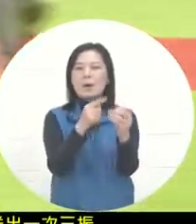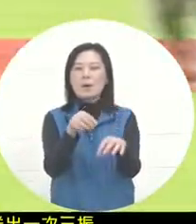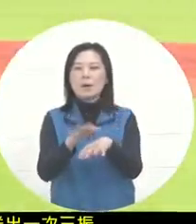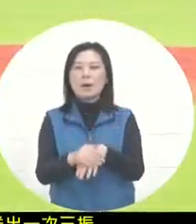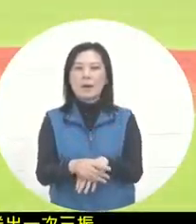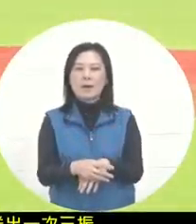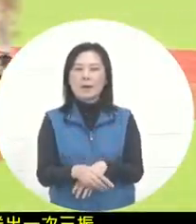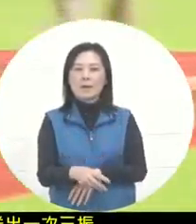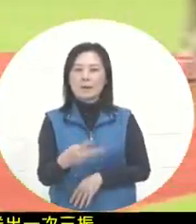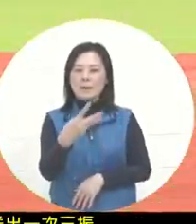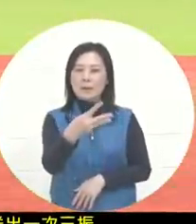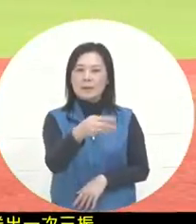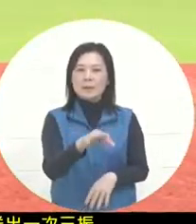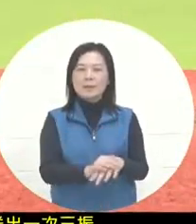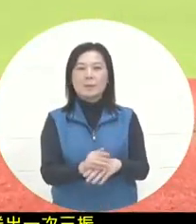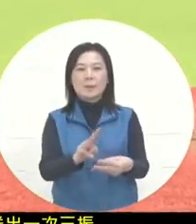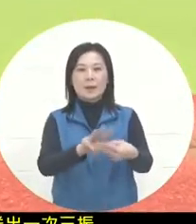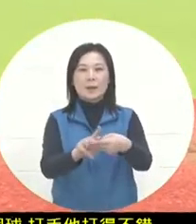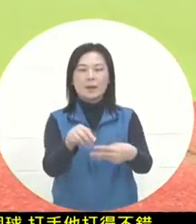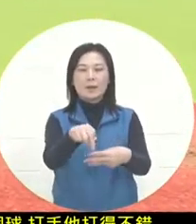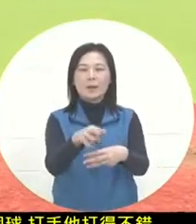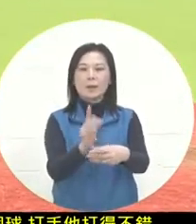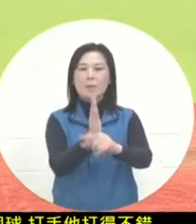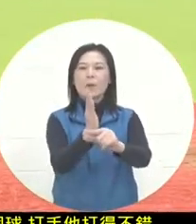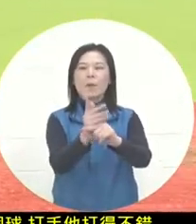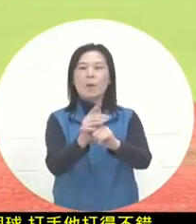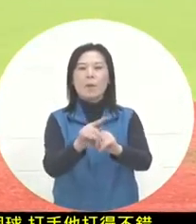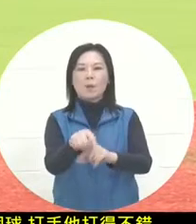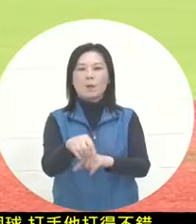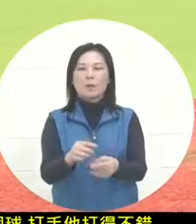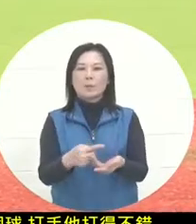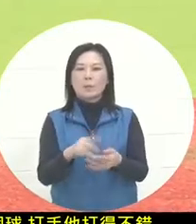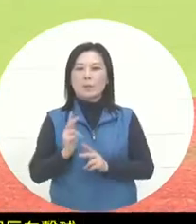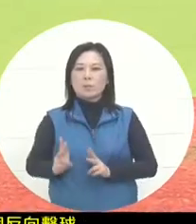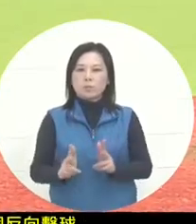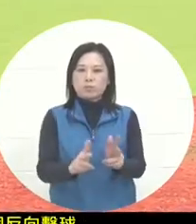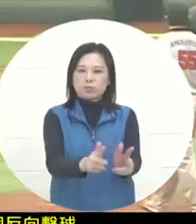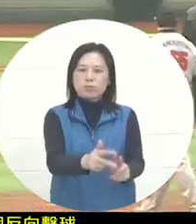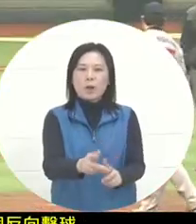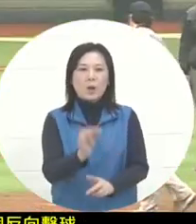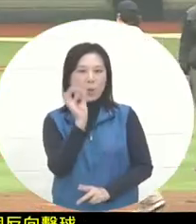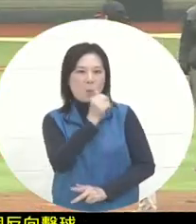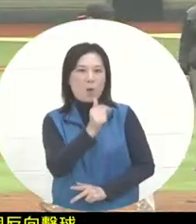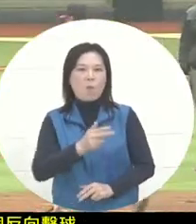The position between the hand and the base bag shows a very good speed and skill.